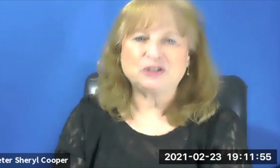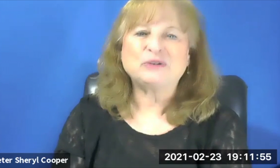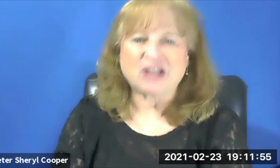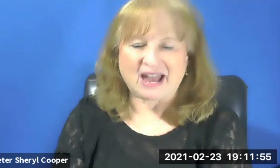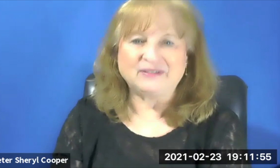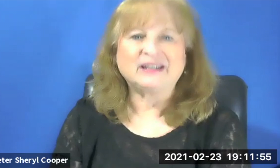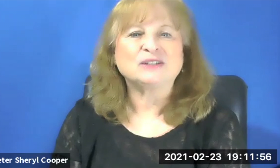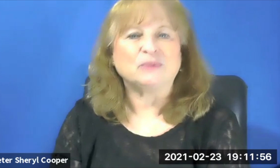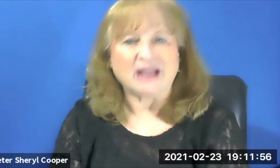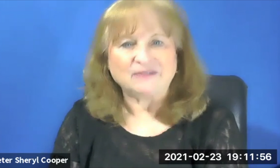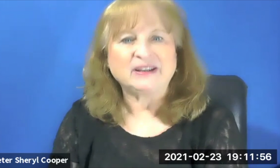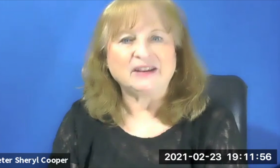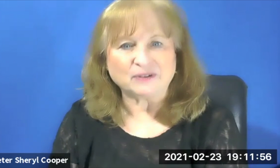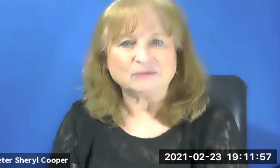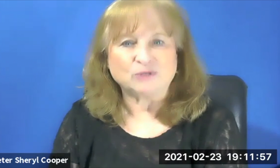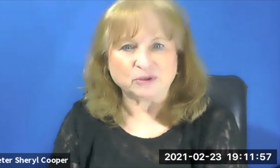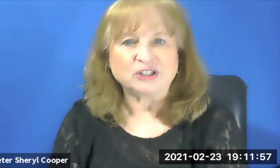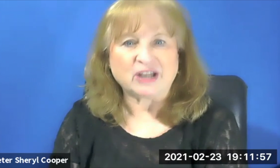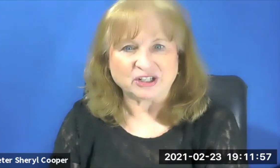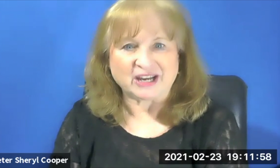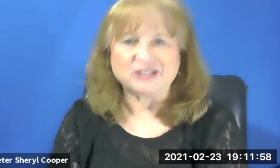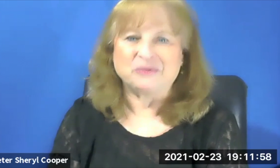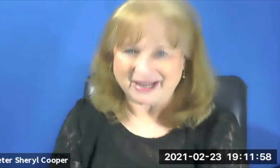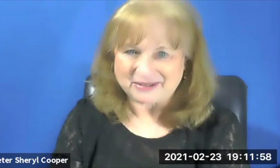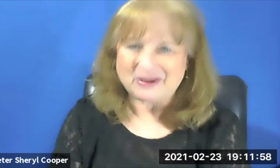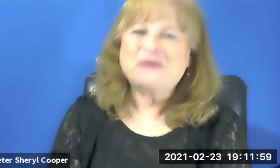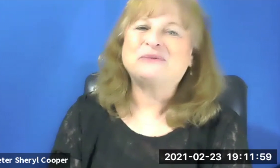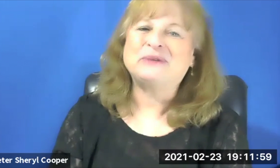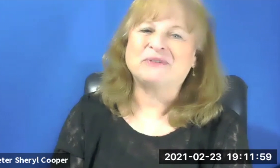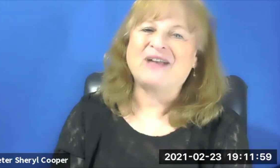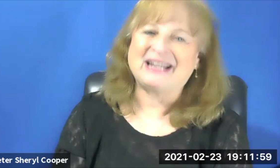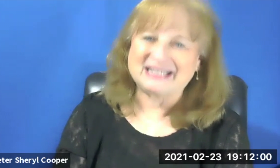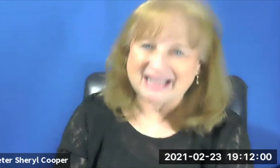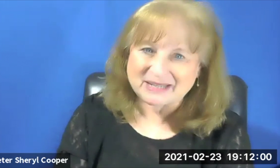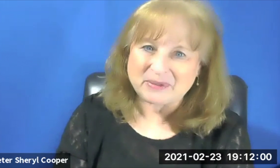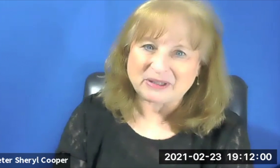Jewish Advocates, we advocate for Jewish education. We provide access